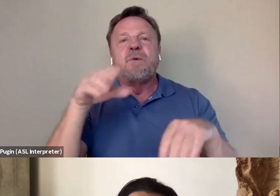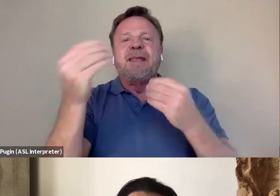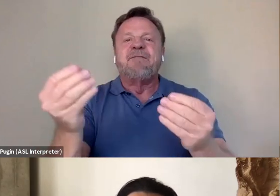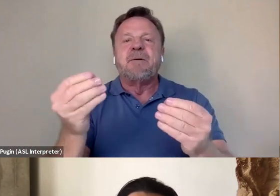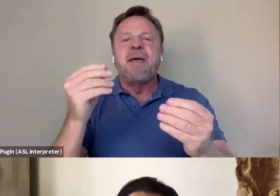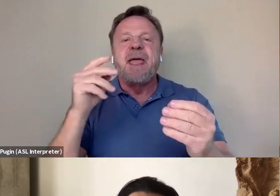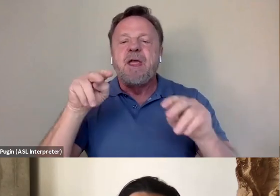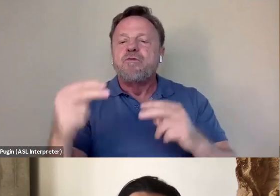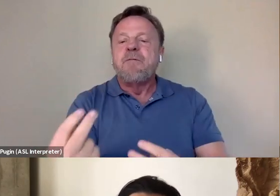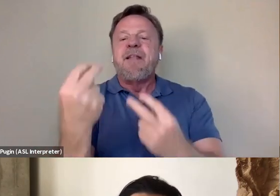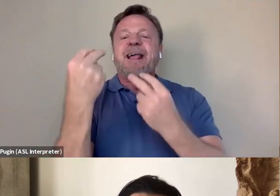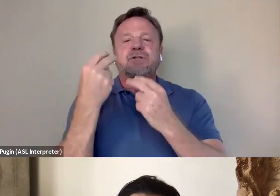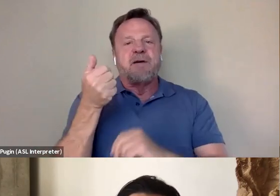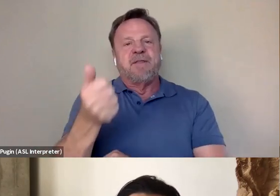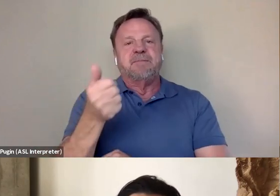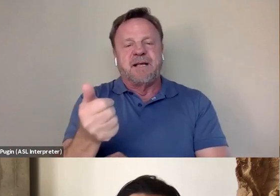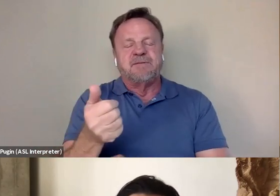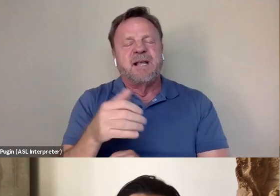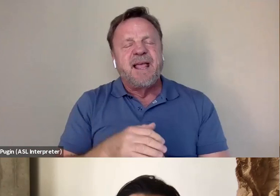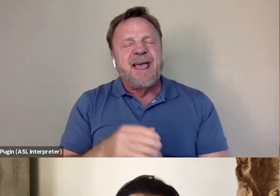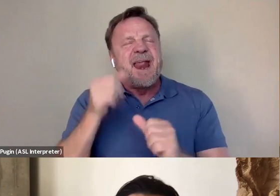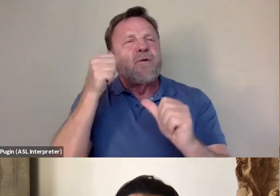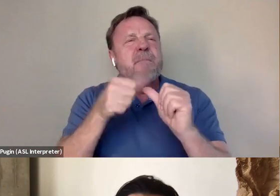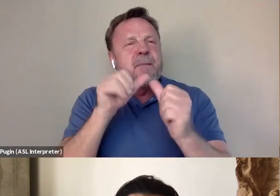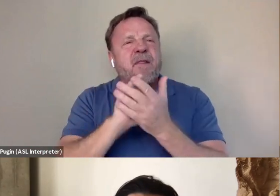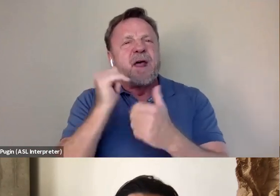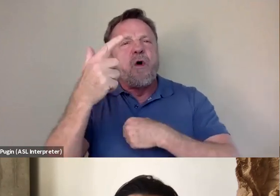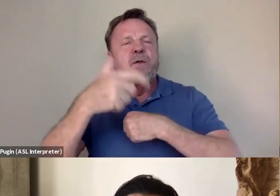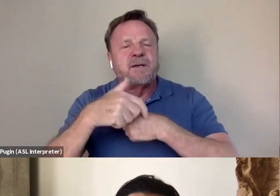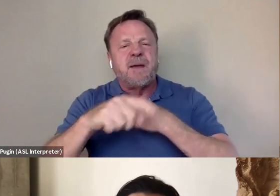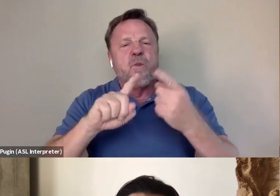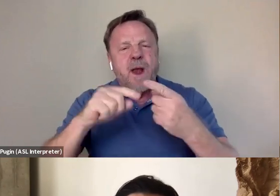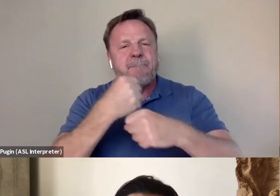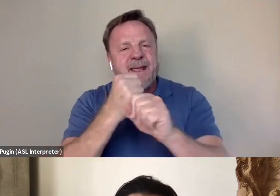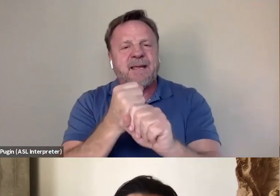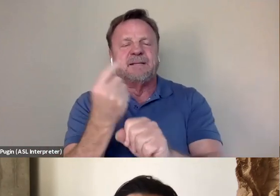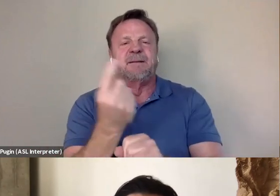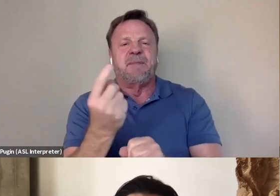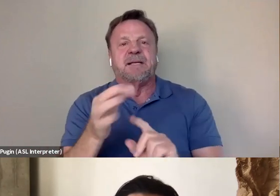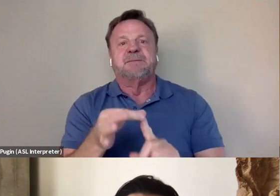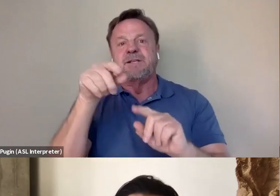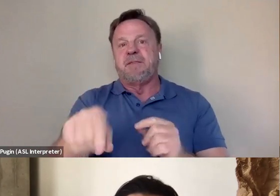And I always carry that with me whenever I'm making something. And especially with this film where I think Bruce Lee,